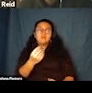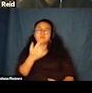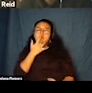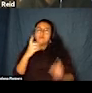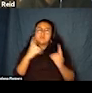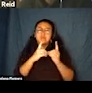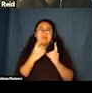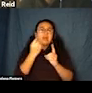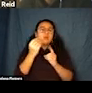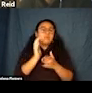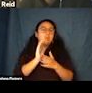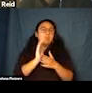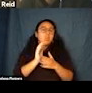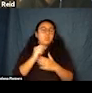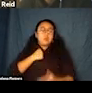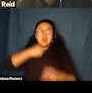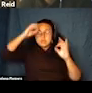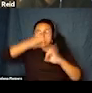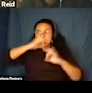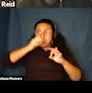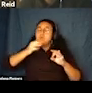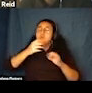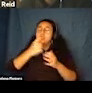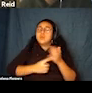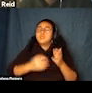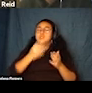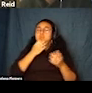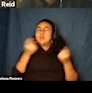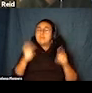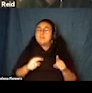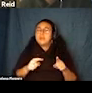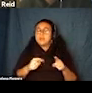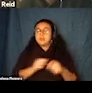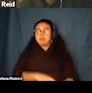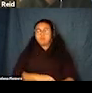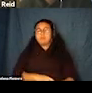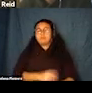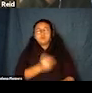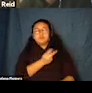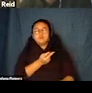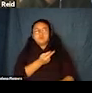Now, I didn't know what was about to happen. Early in our relationship, the movies were our thing.